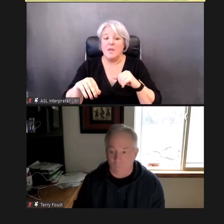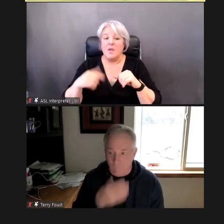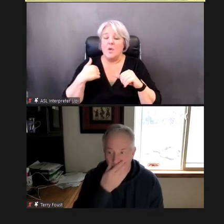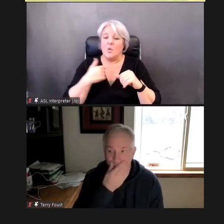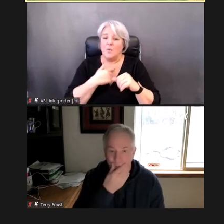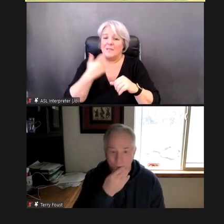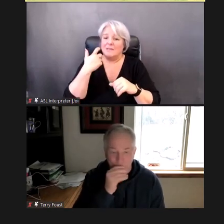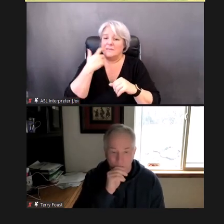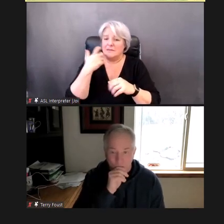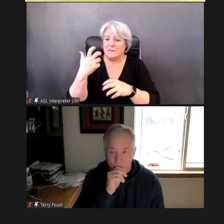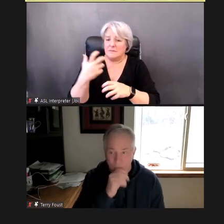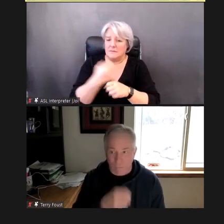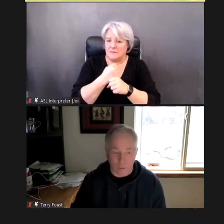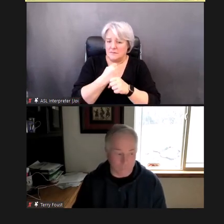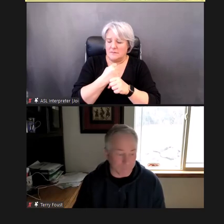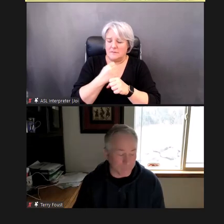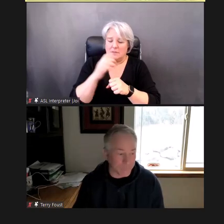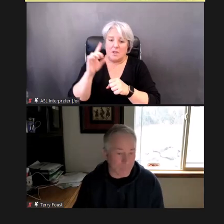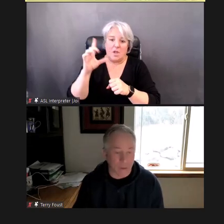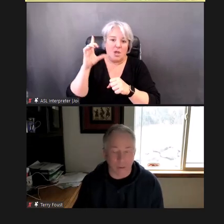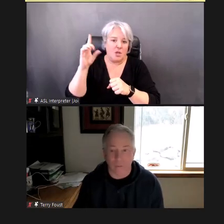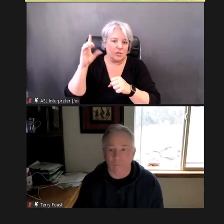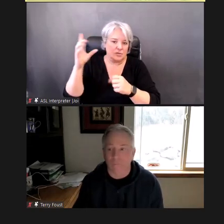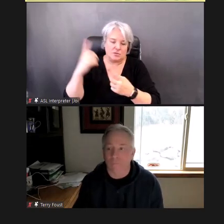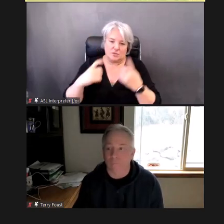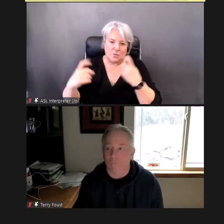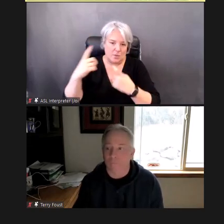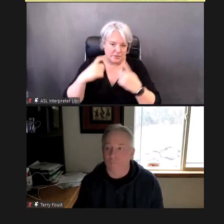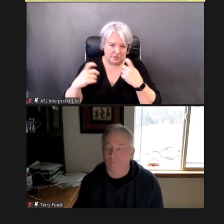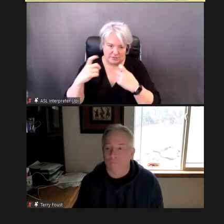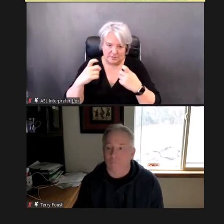from you, when you registered.